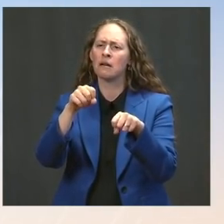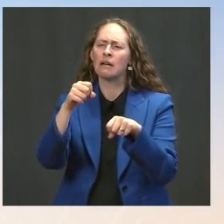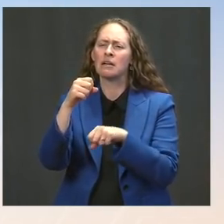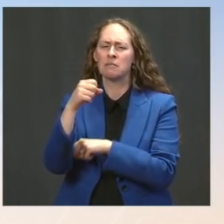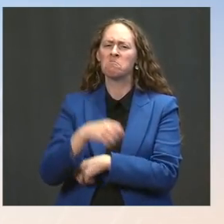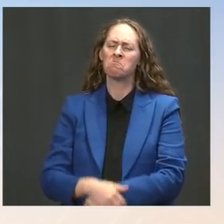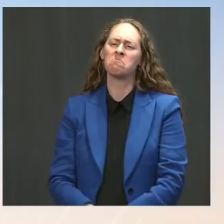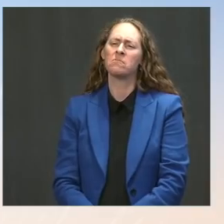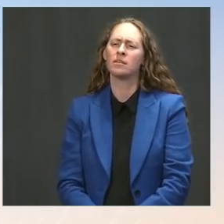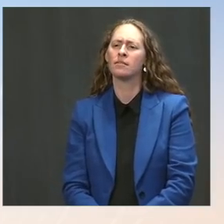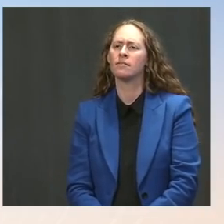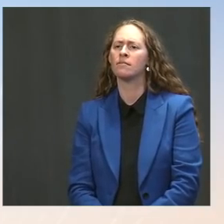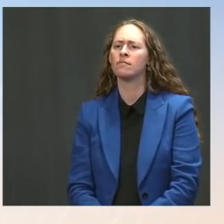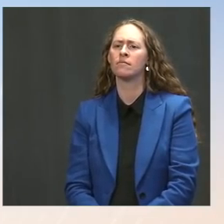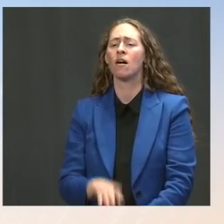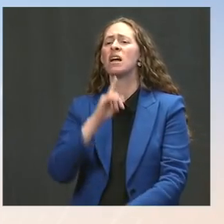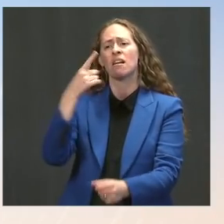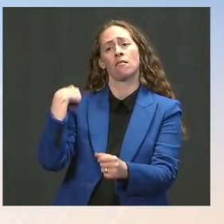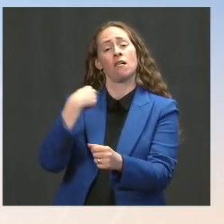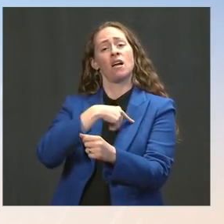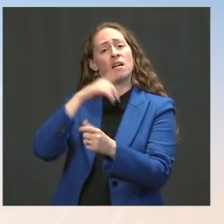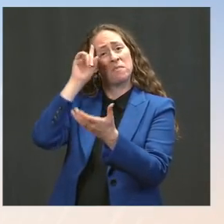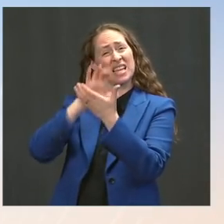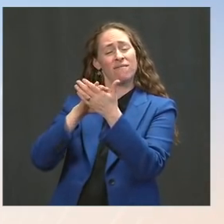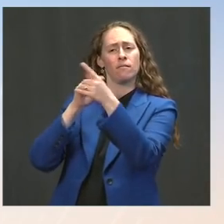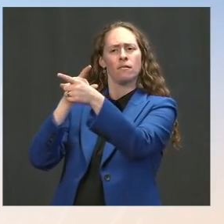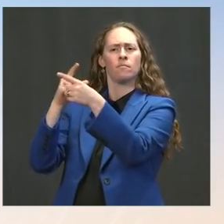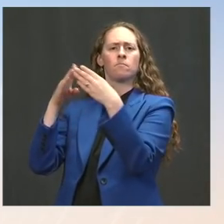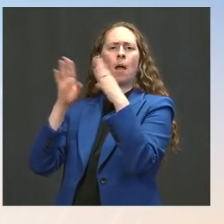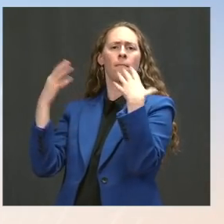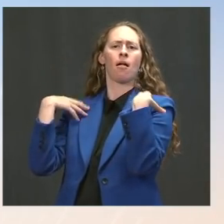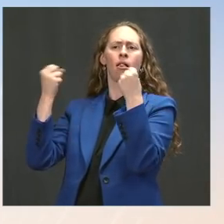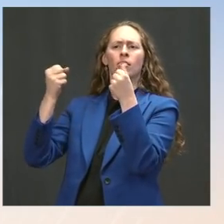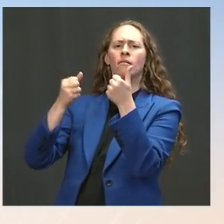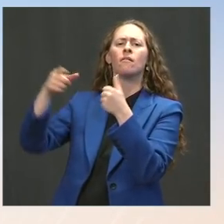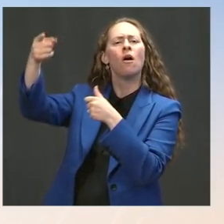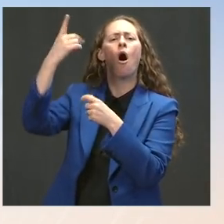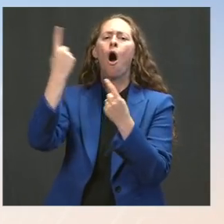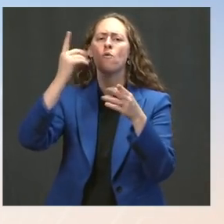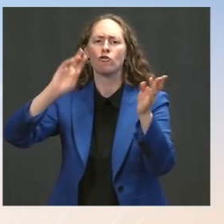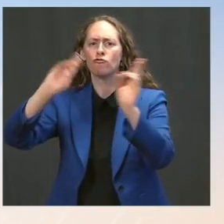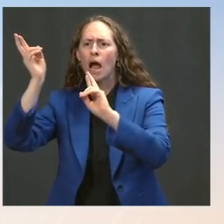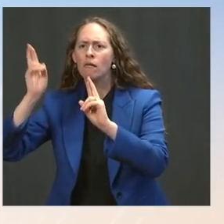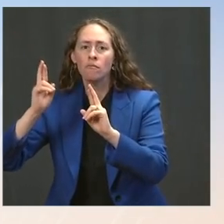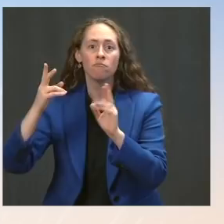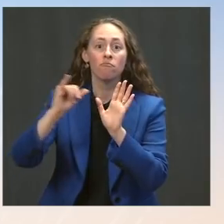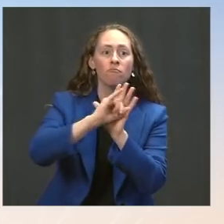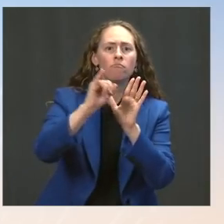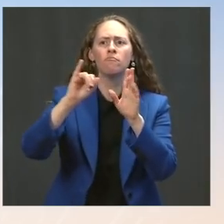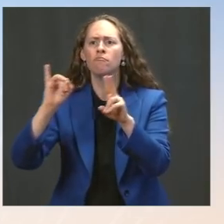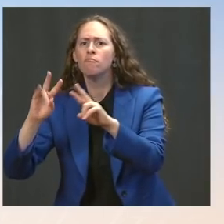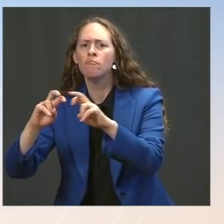that health officials are on the frontlines of, you know, being vulnerable to getting COVID,